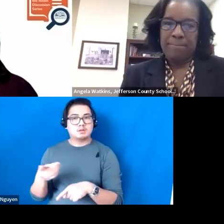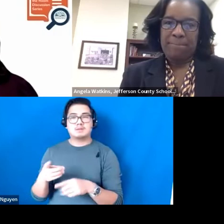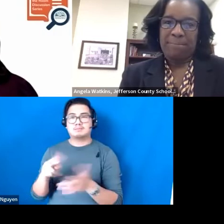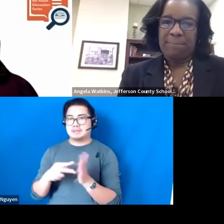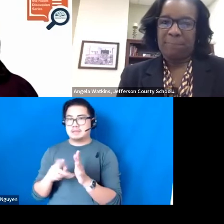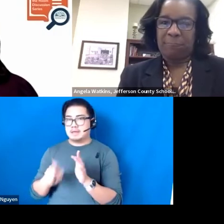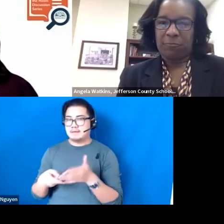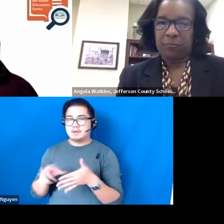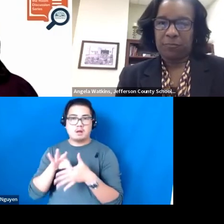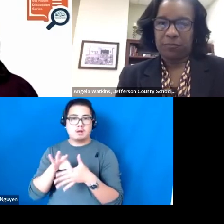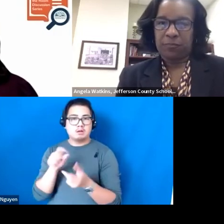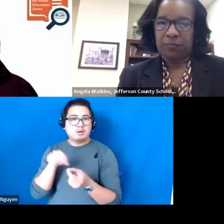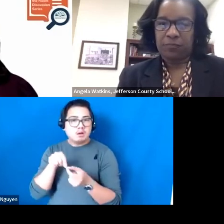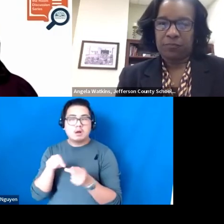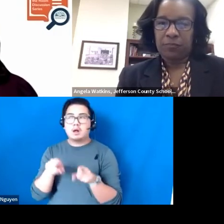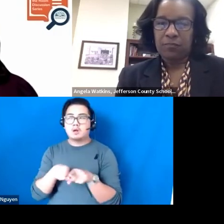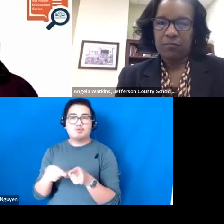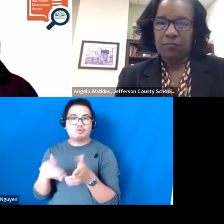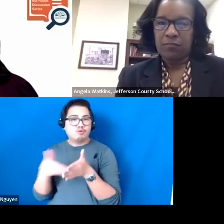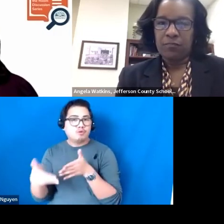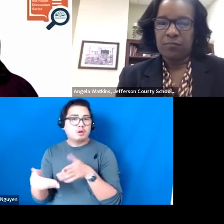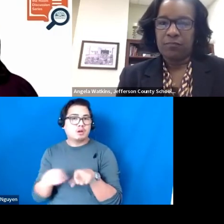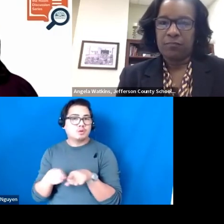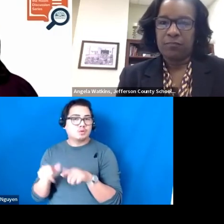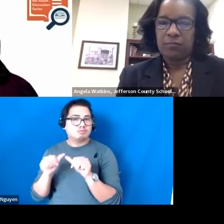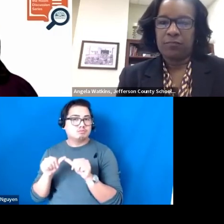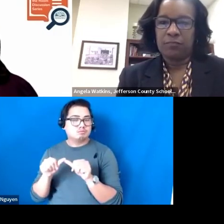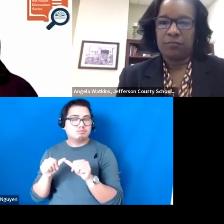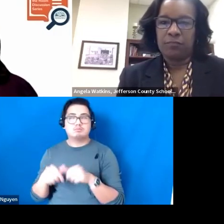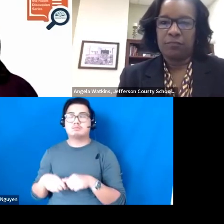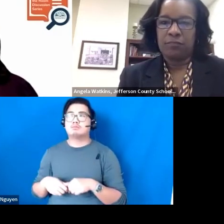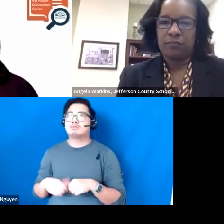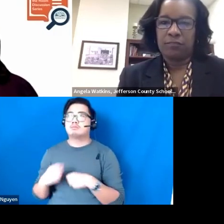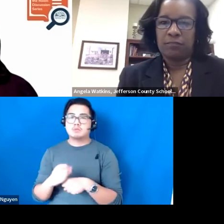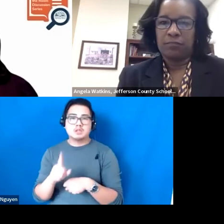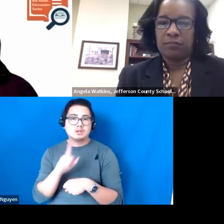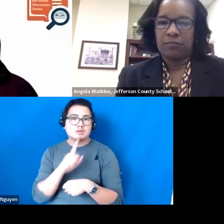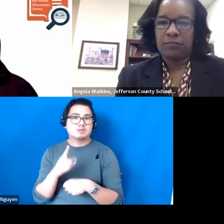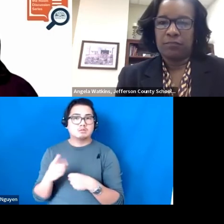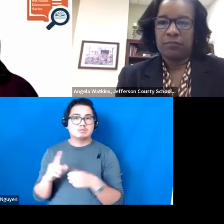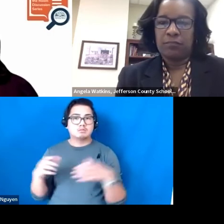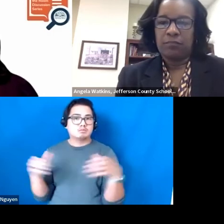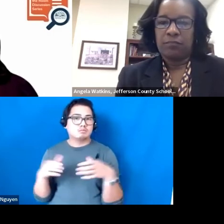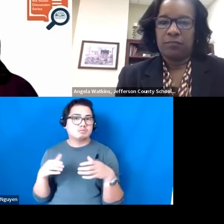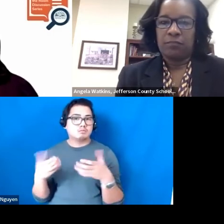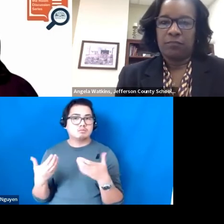For frequency and duration: So having several coaching interactions during the school year.